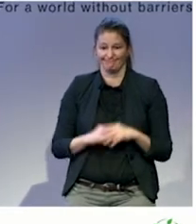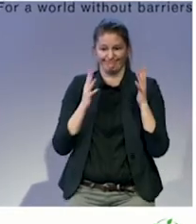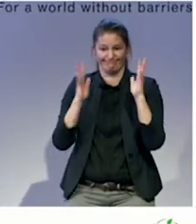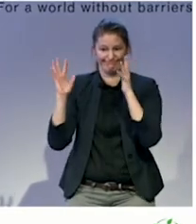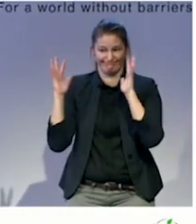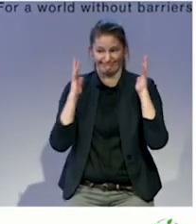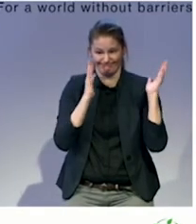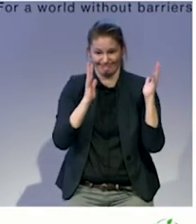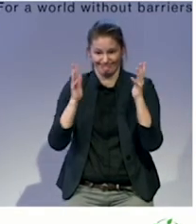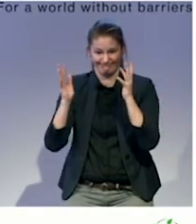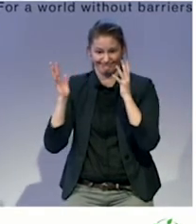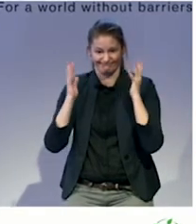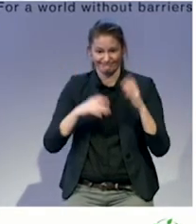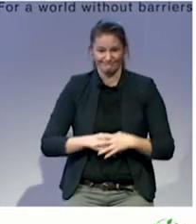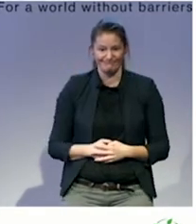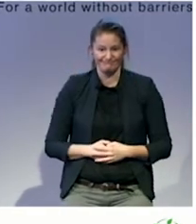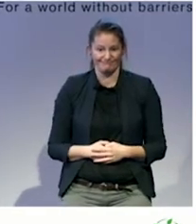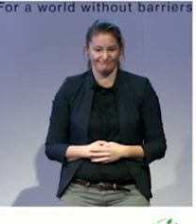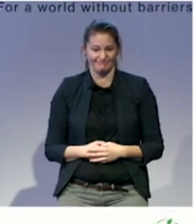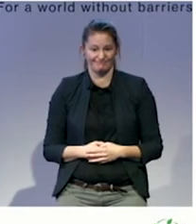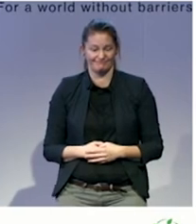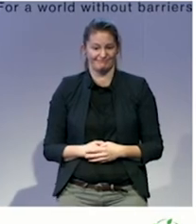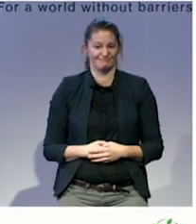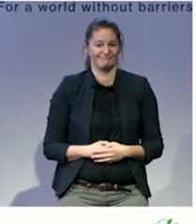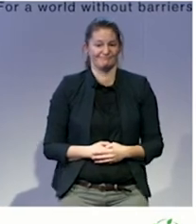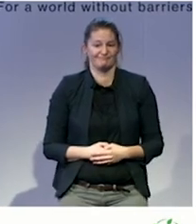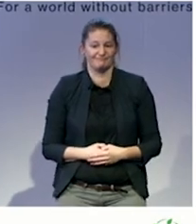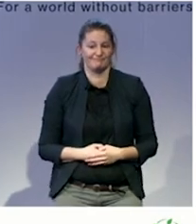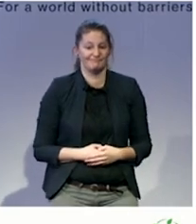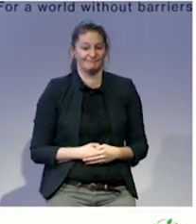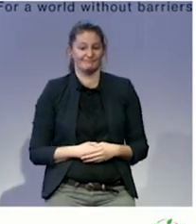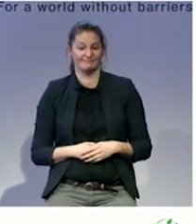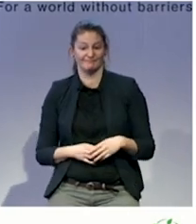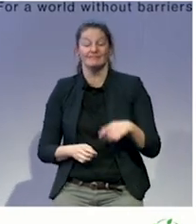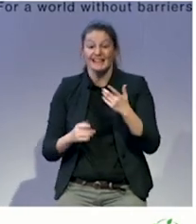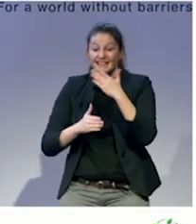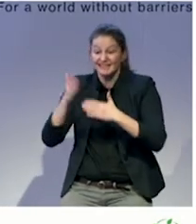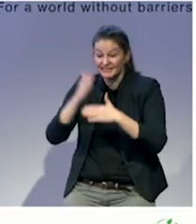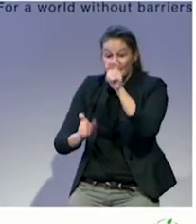Clearing a path for people with special needs clears the path for everyone, but as that mind set.